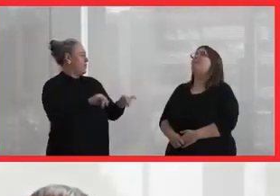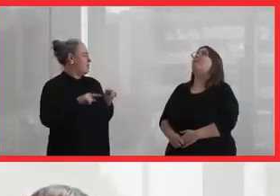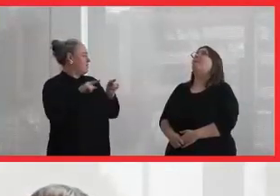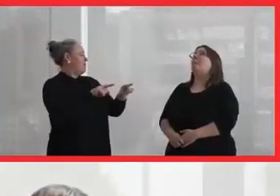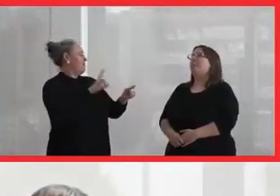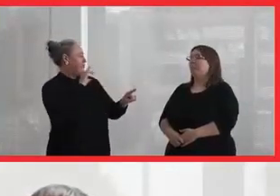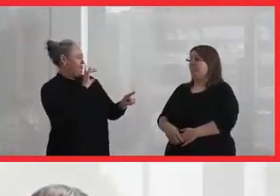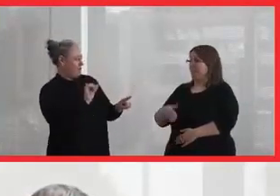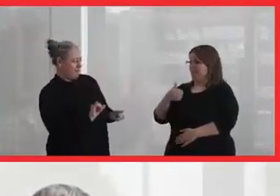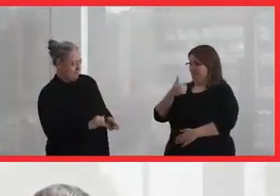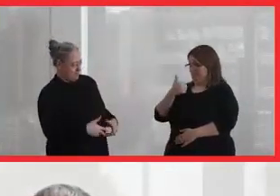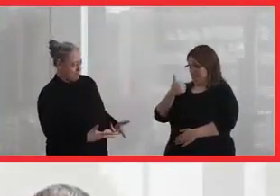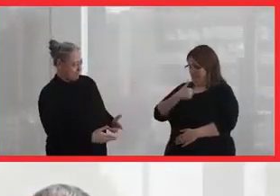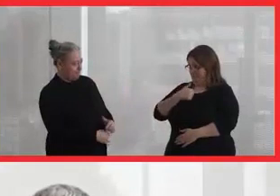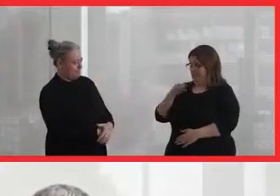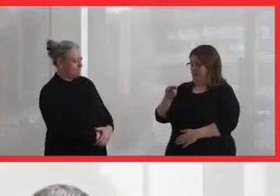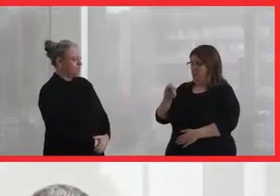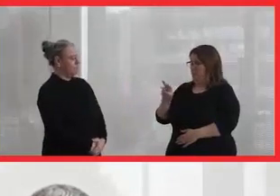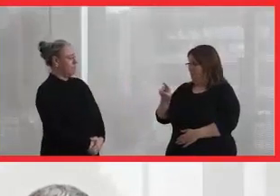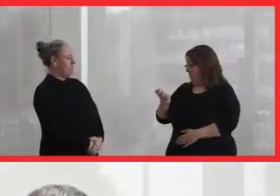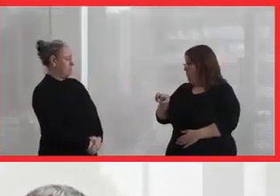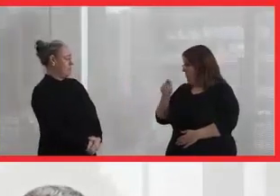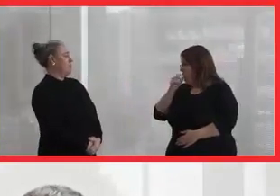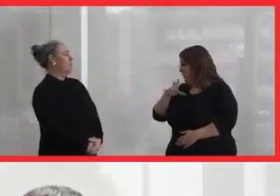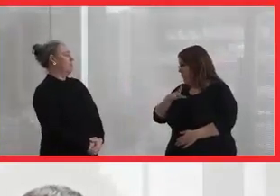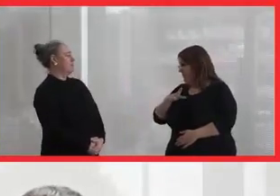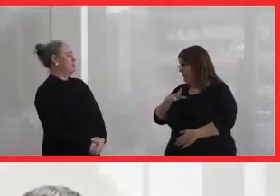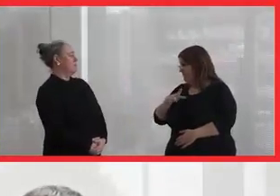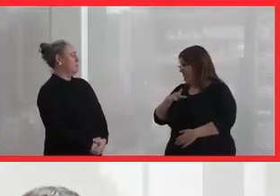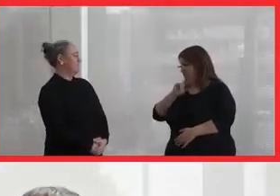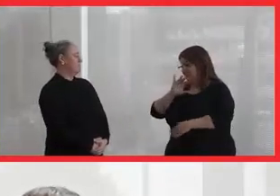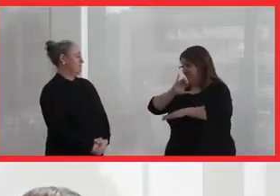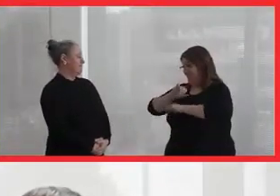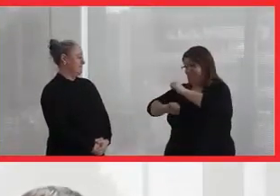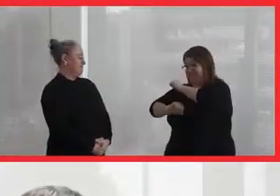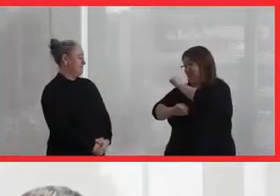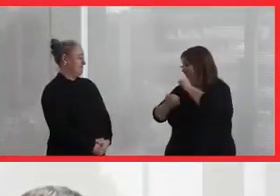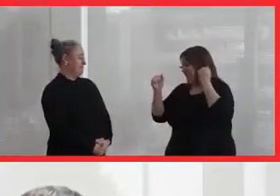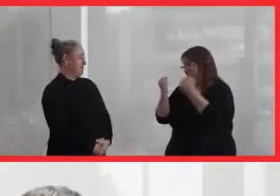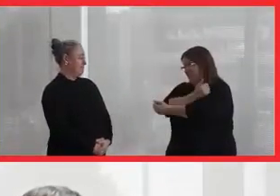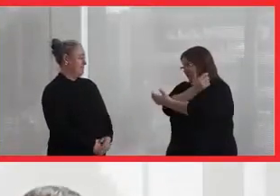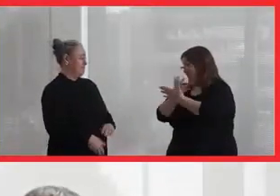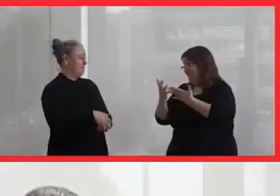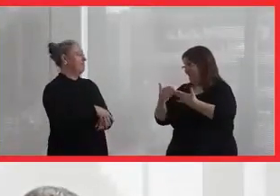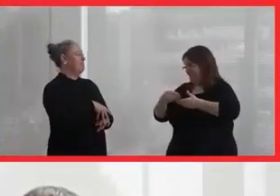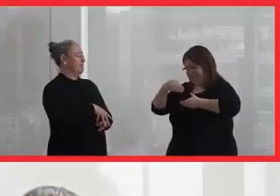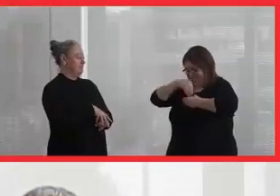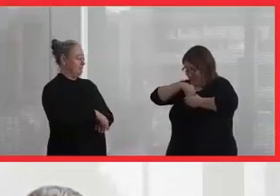Being Mohawk, a Mohawk woman informs everything I do. It's who I am. It's the foundation of who I am.